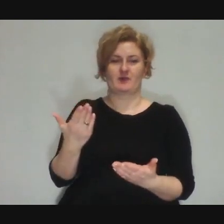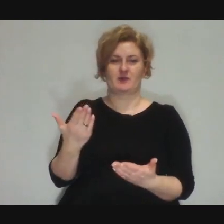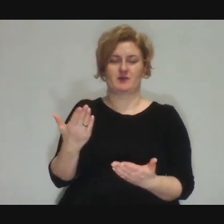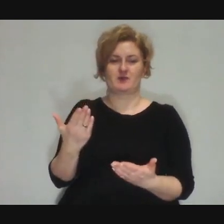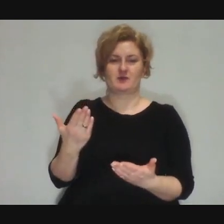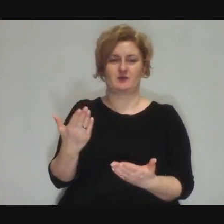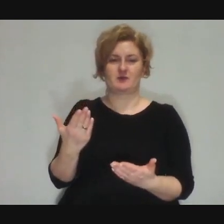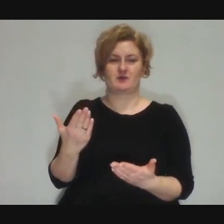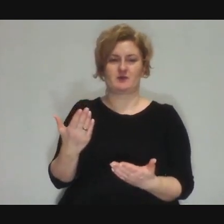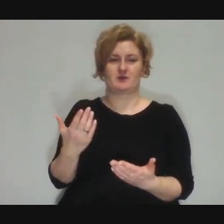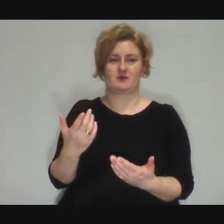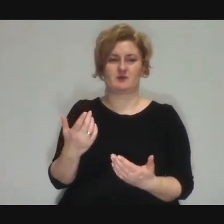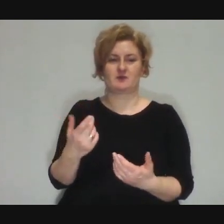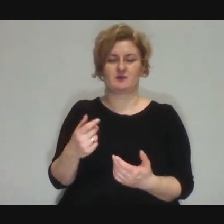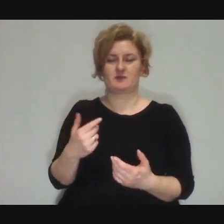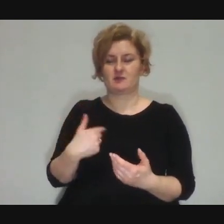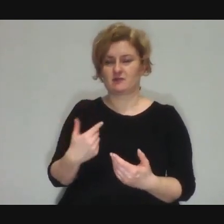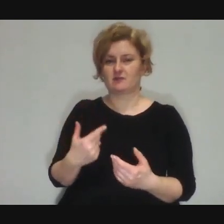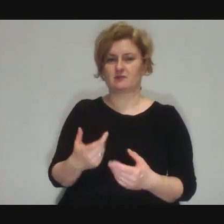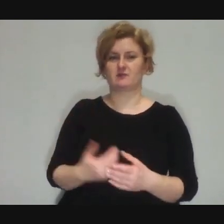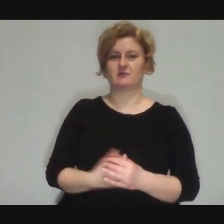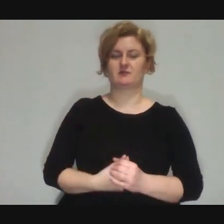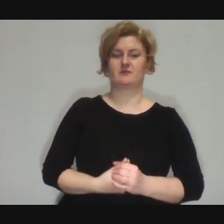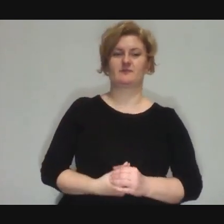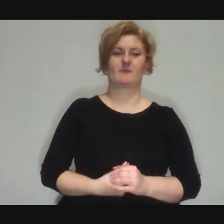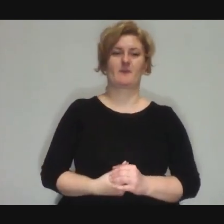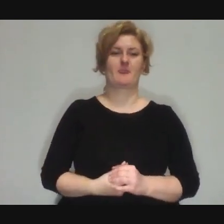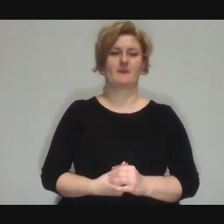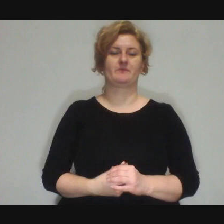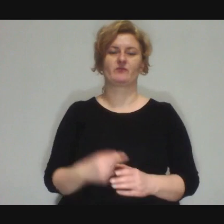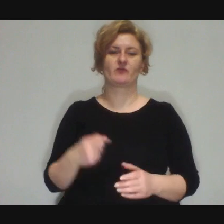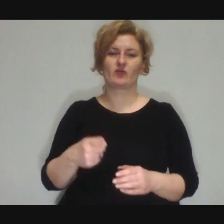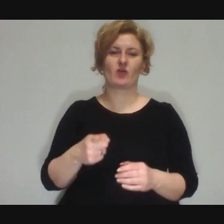you are exactly the embodiment of all that, then it's over.